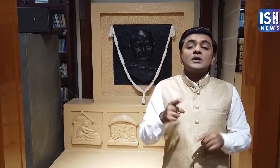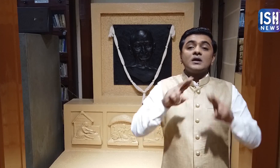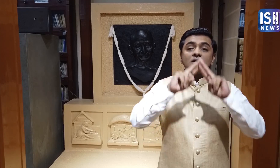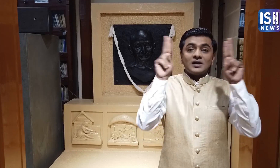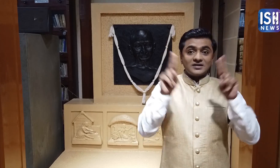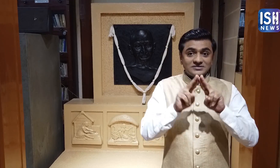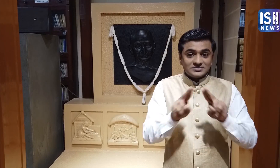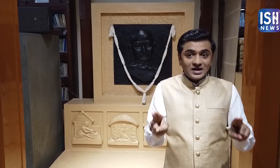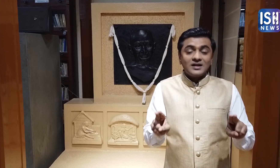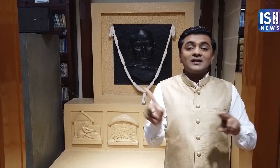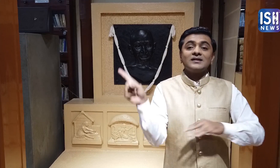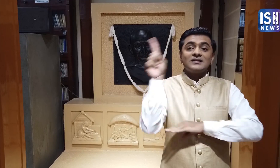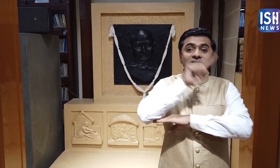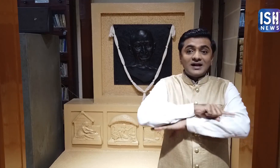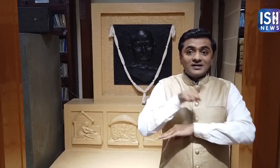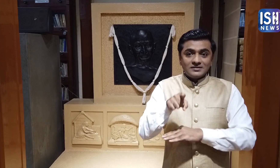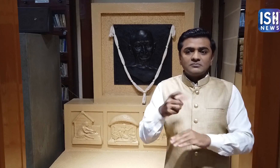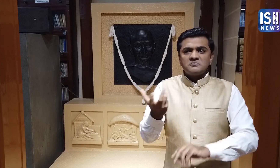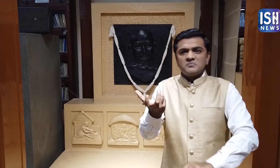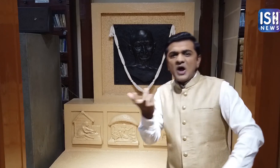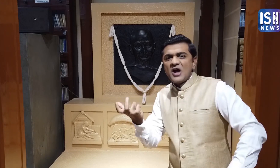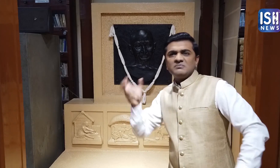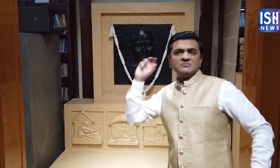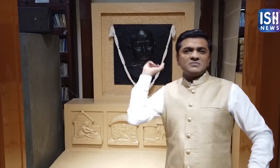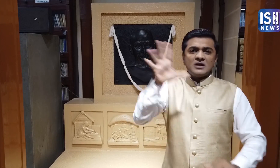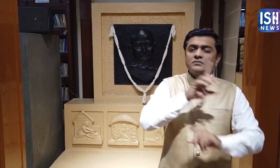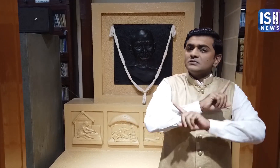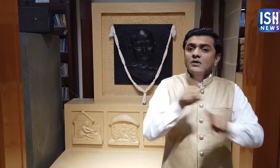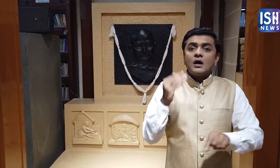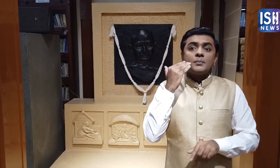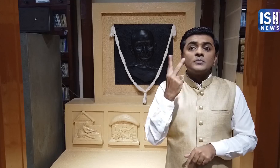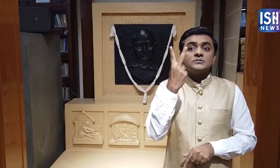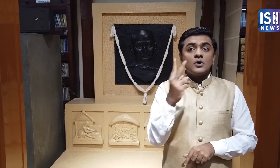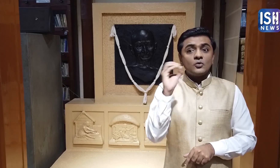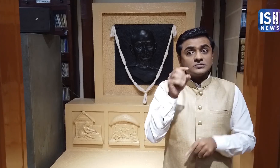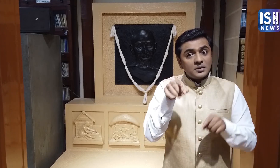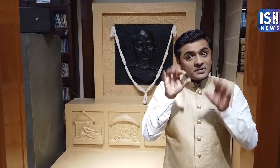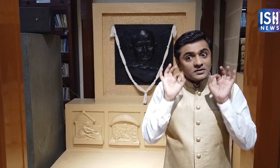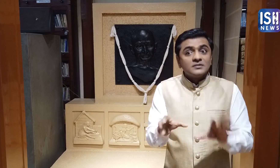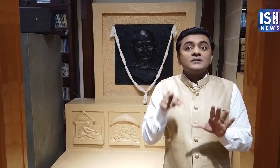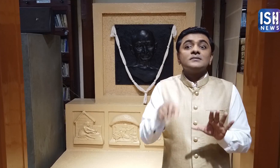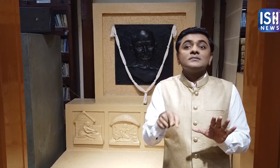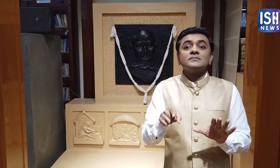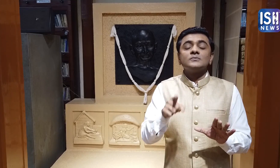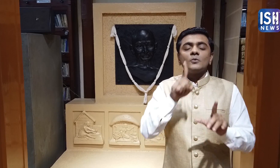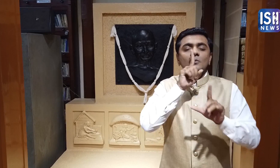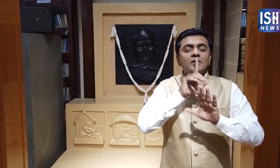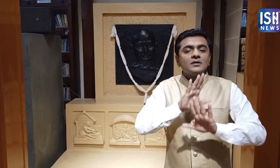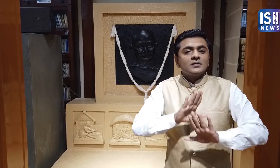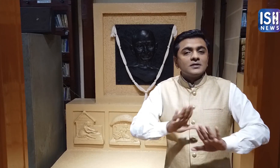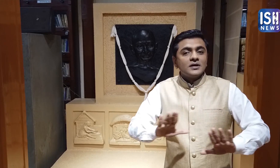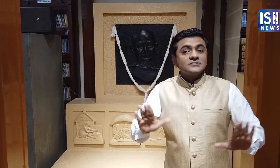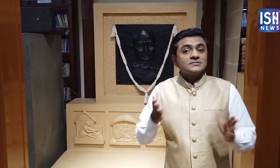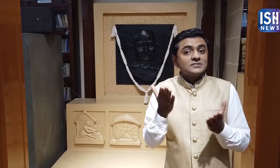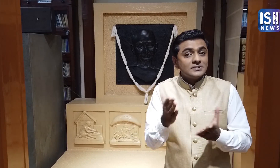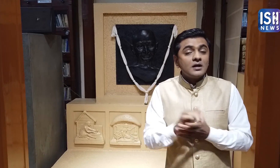2nd October will be celebrated as the International Day of Non-Violence.